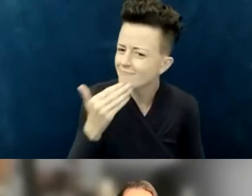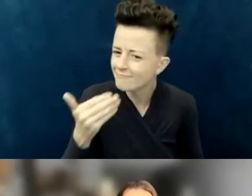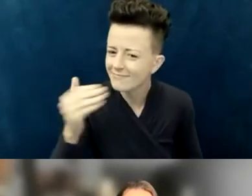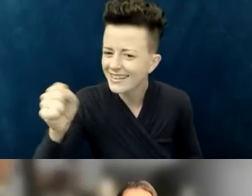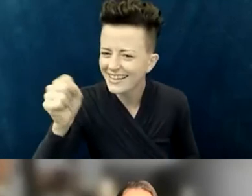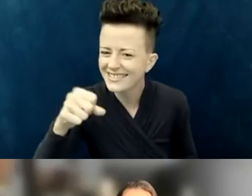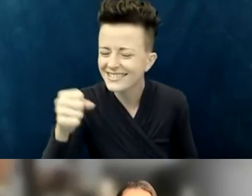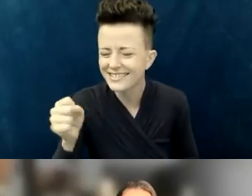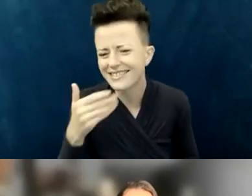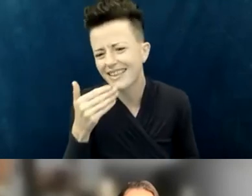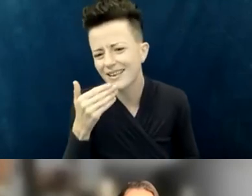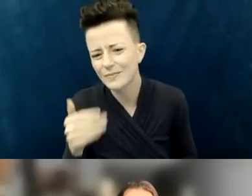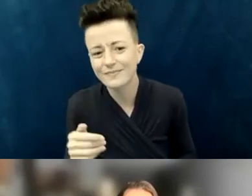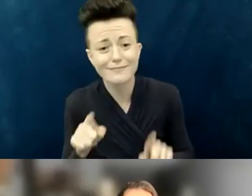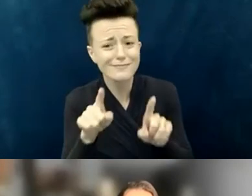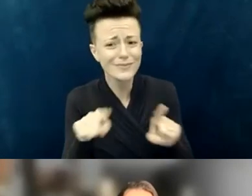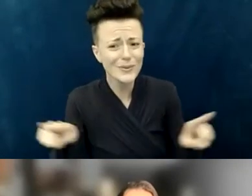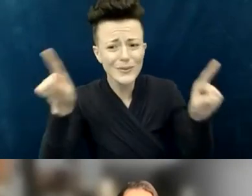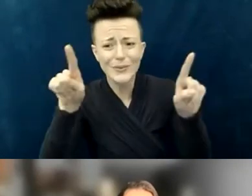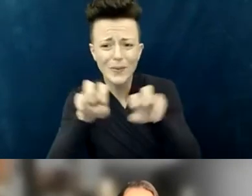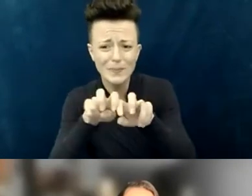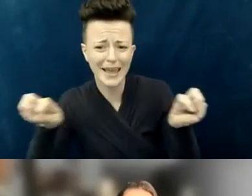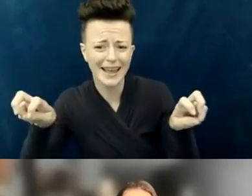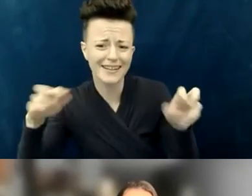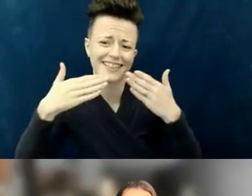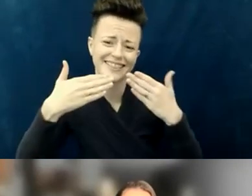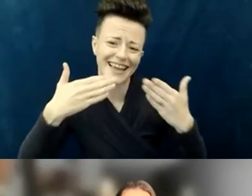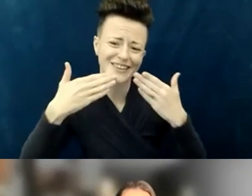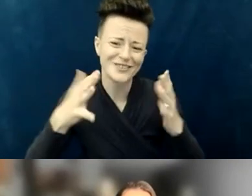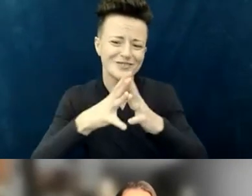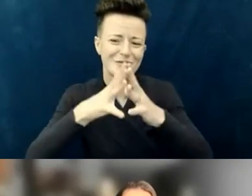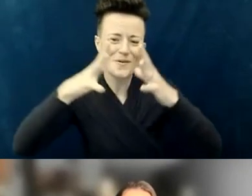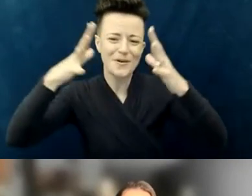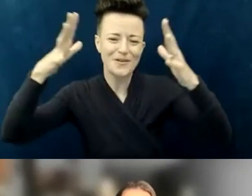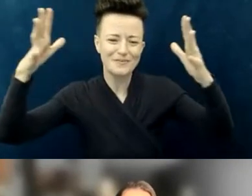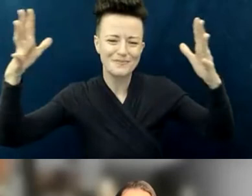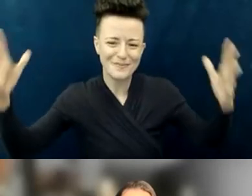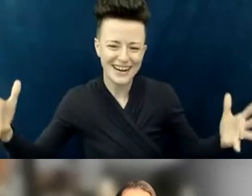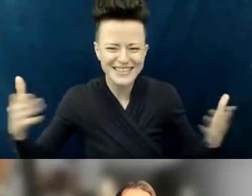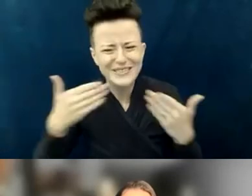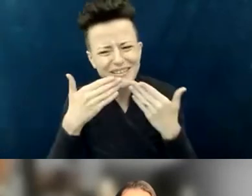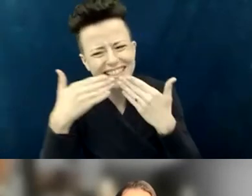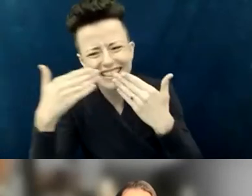All of you, thank you so much. Can we say a big, hearty "thank you" to all of our panelists,